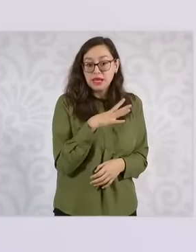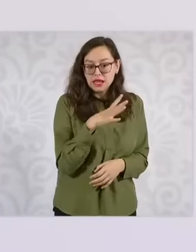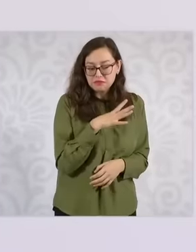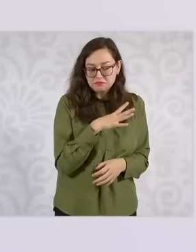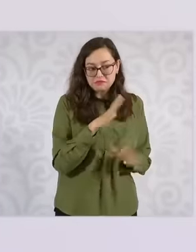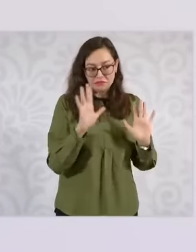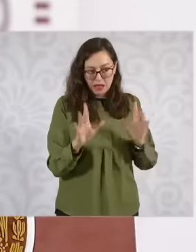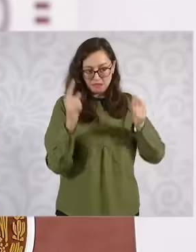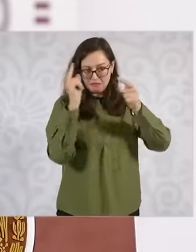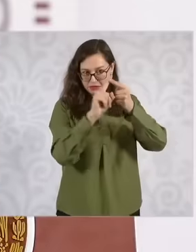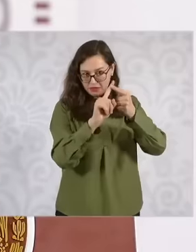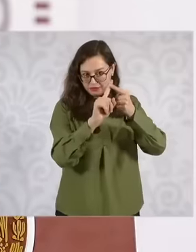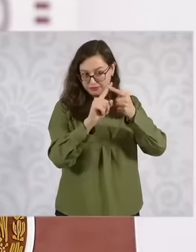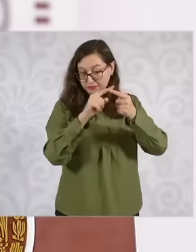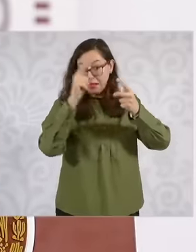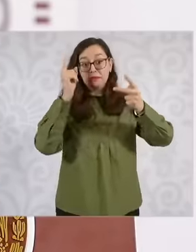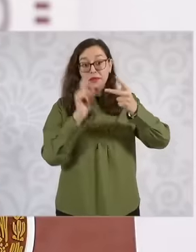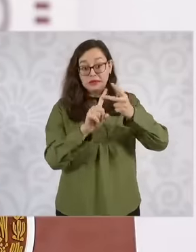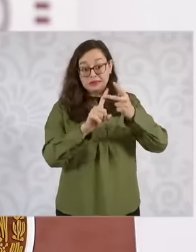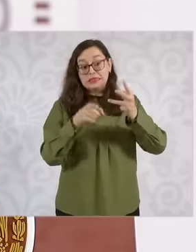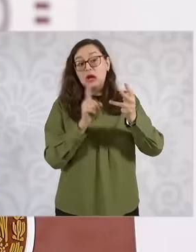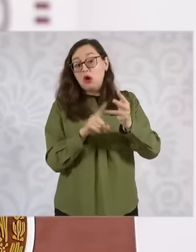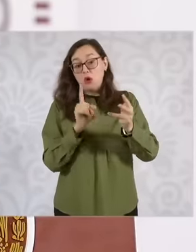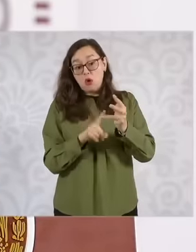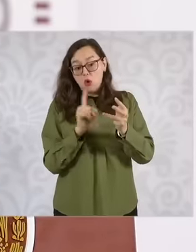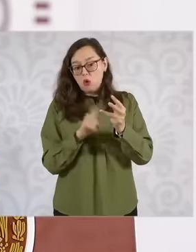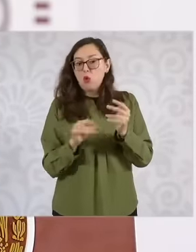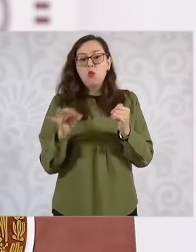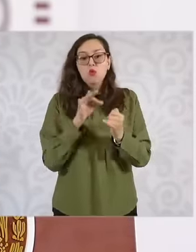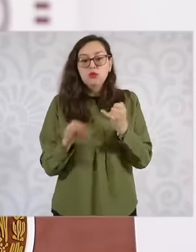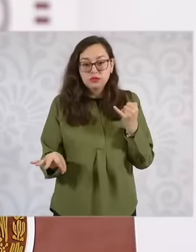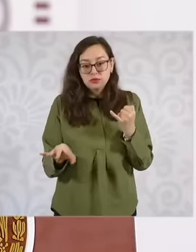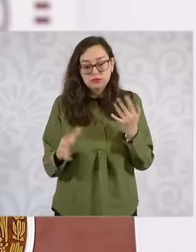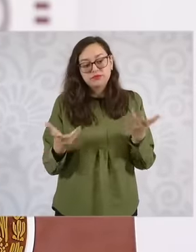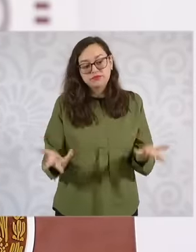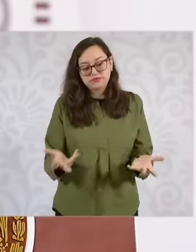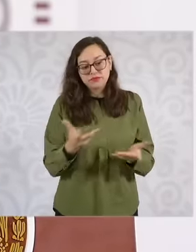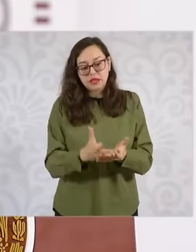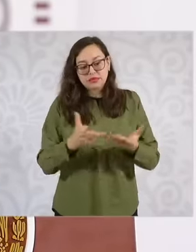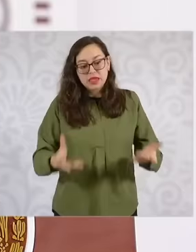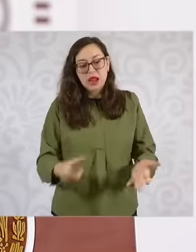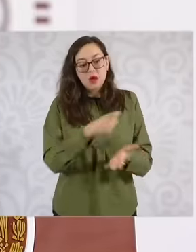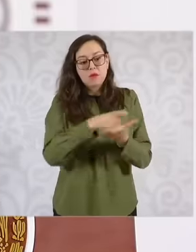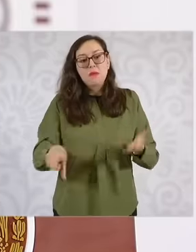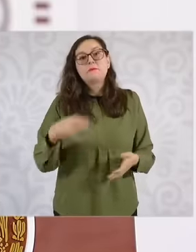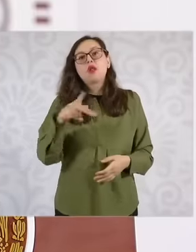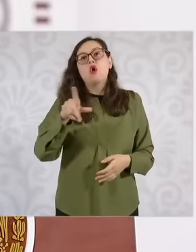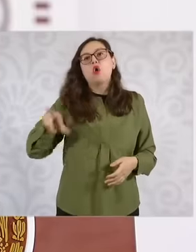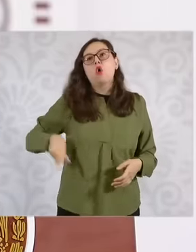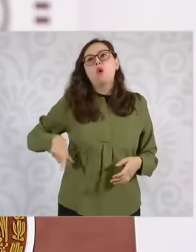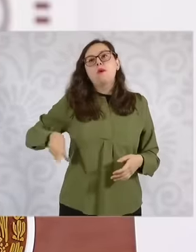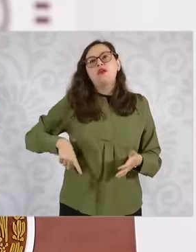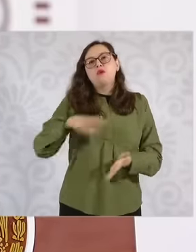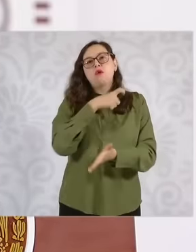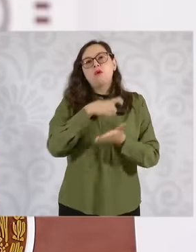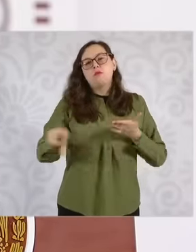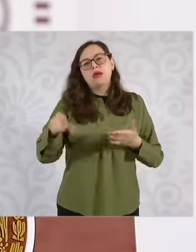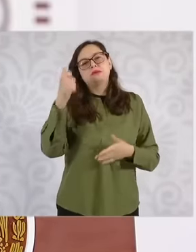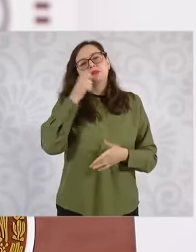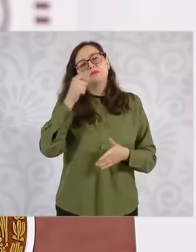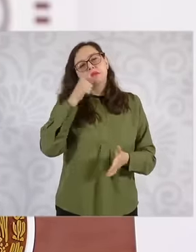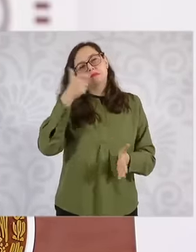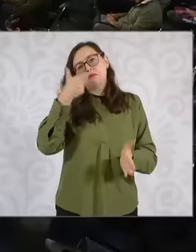, what would it be, let's say, at the cost of the government so that affordable housing can be developed.